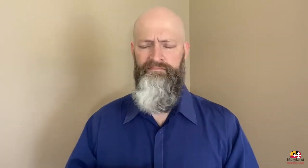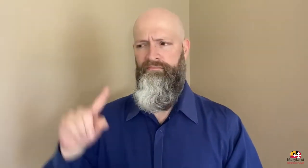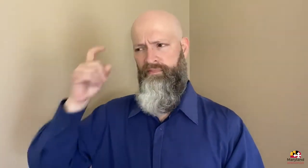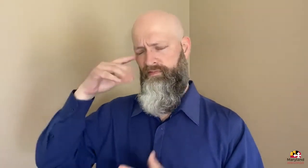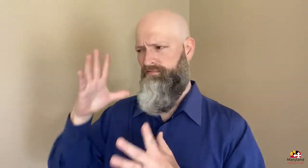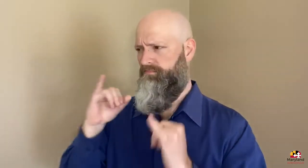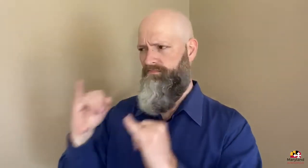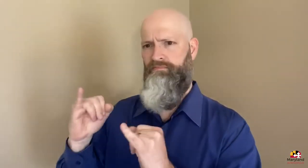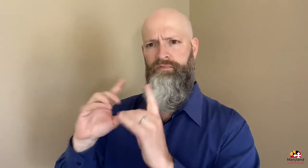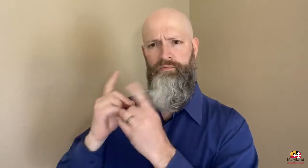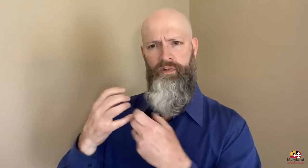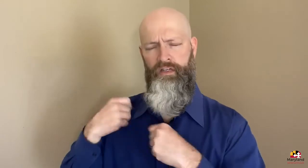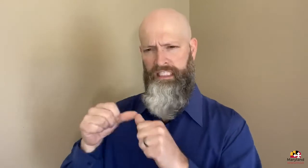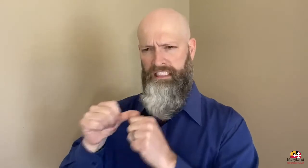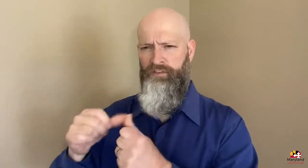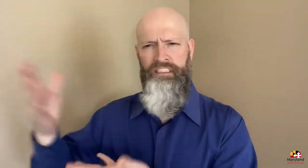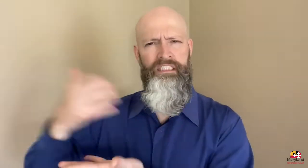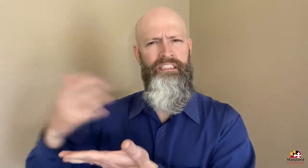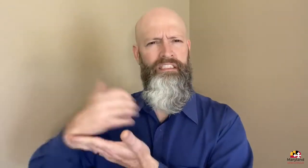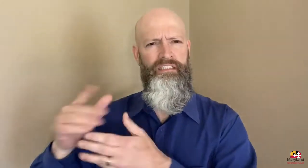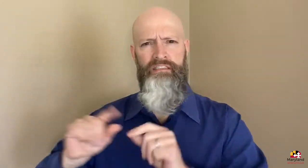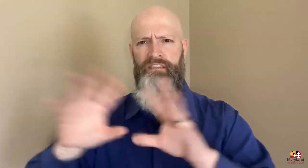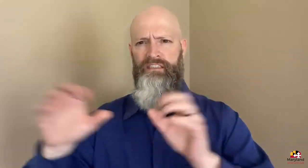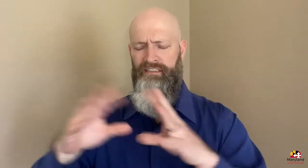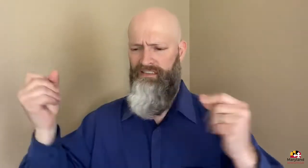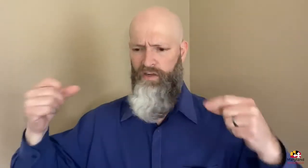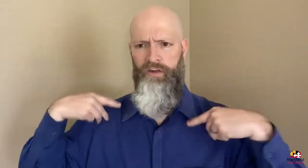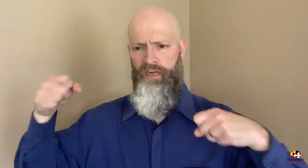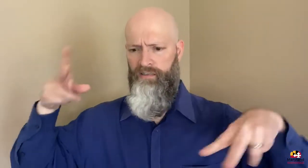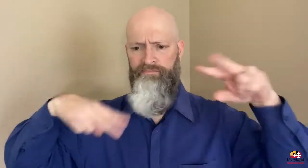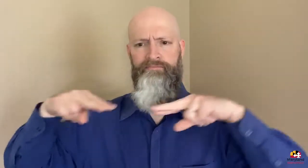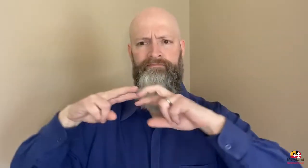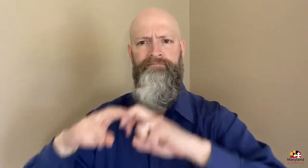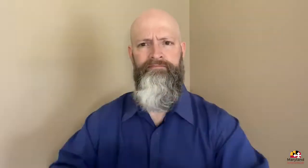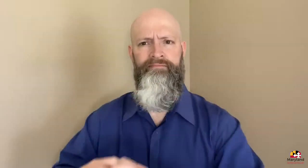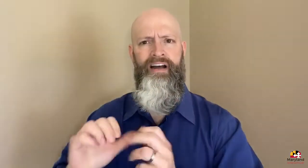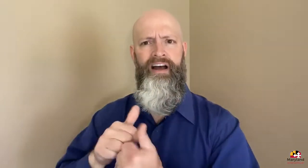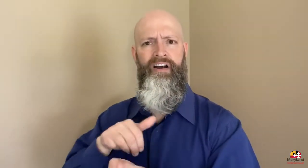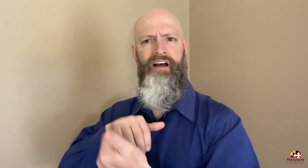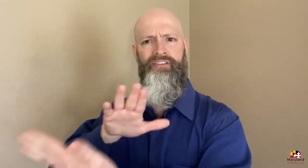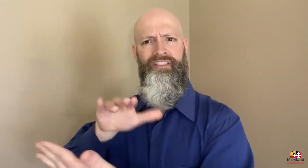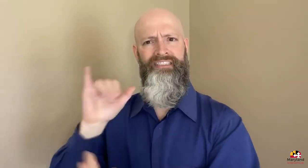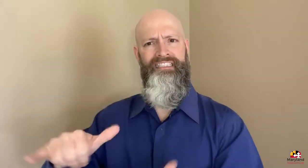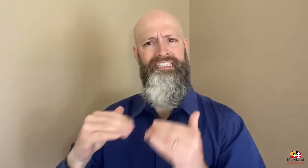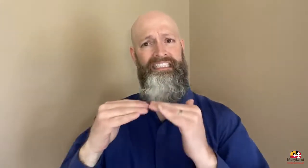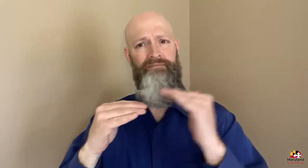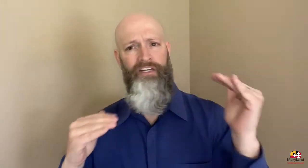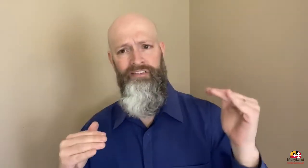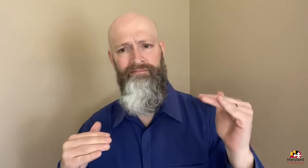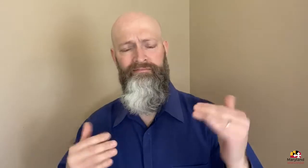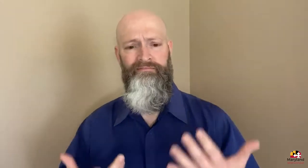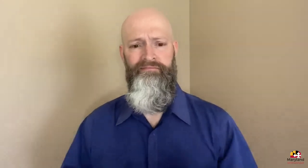Governor Hogan has directed the Department of Health to continue reporting such data from its tests so we can continue to analyze disparities and form strategies to address this issue.